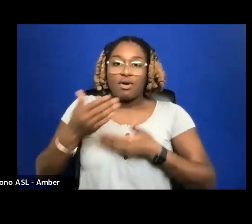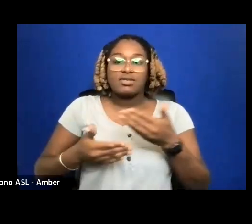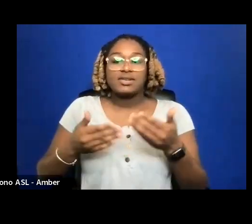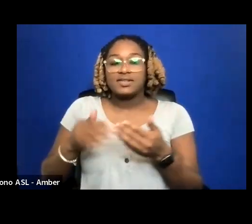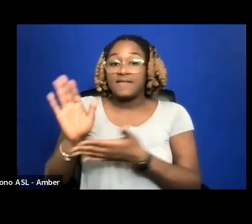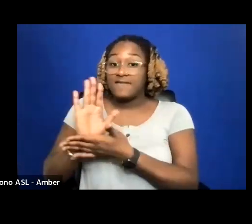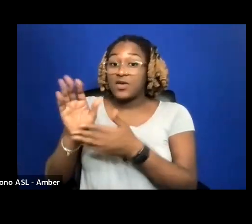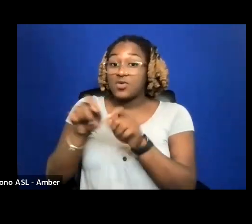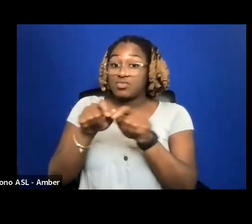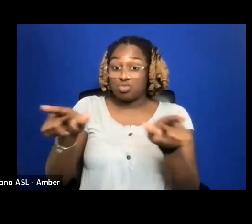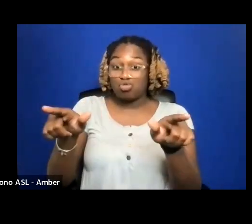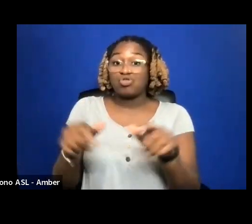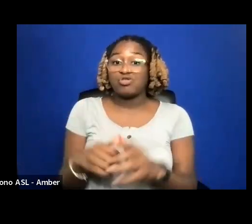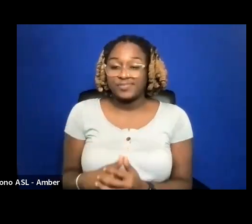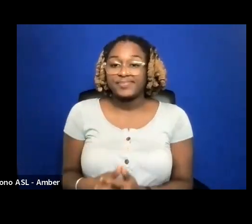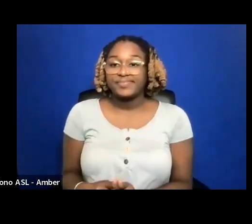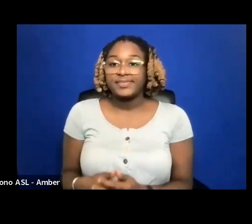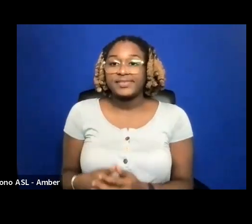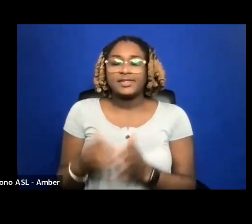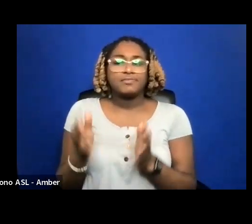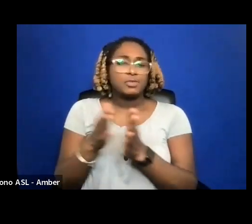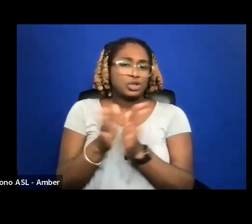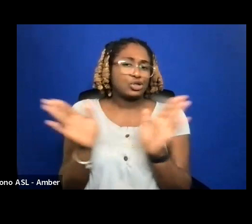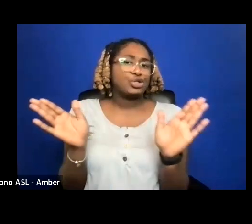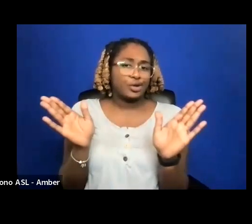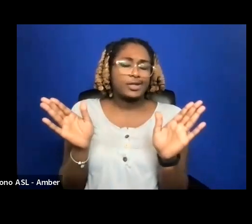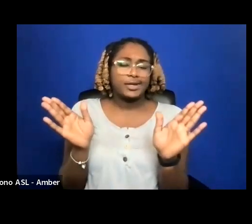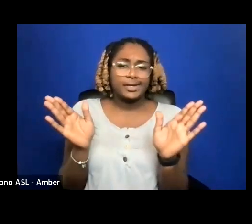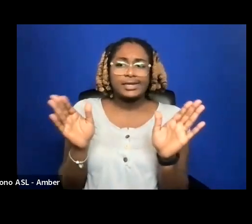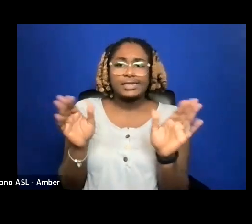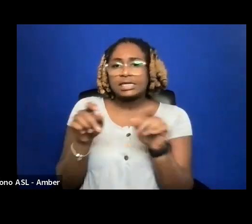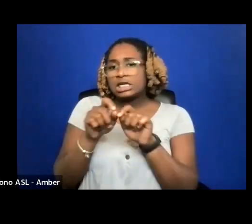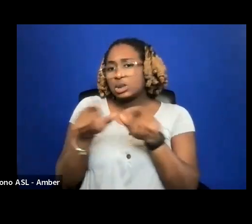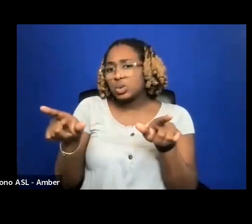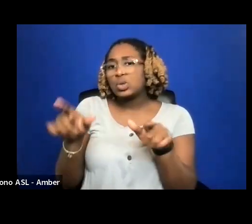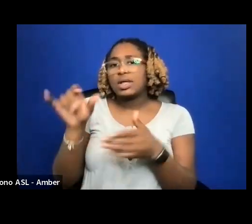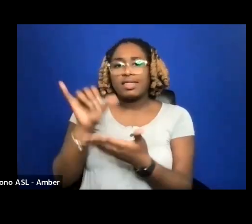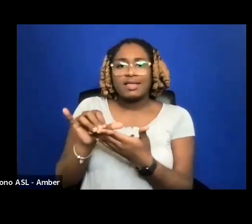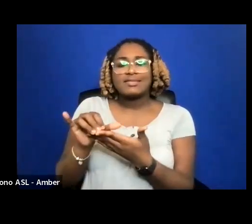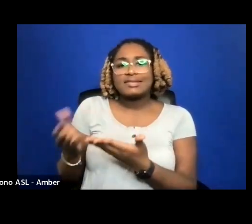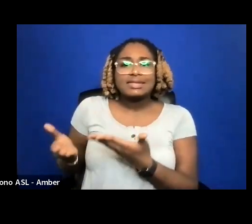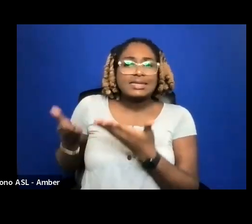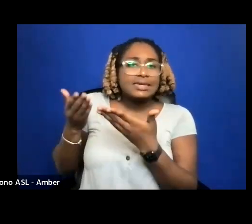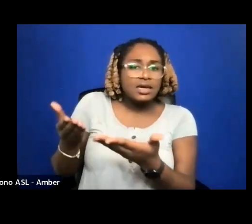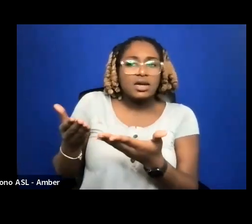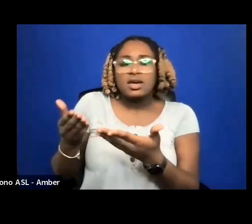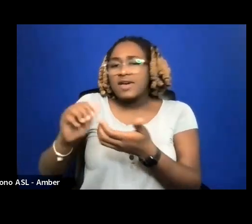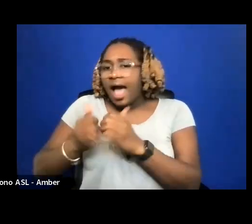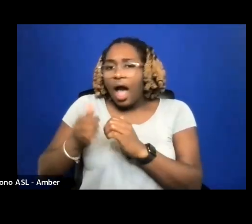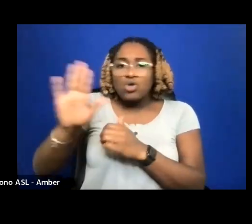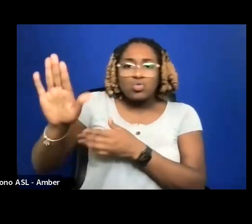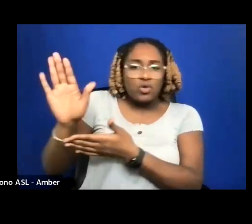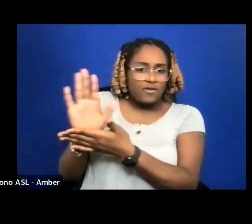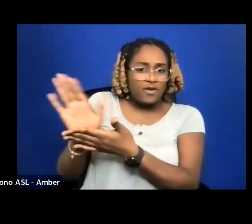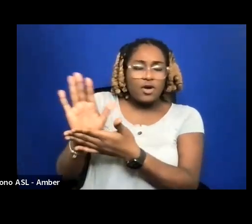GENERALLY SPEAKING DISTRIBUTION IS THE DELIVERY OF MECHANISM OF HOW YOUR FILM REACHES AN AUDIENCE.